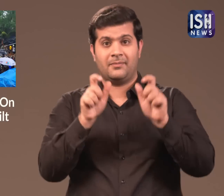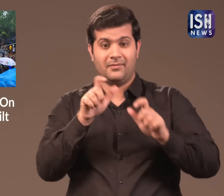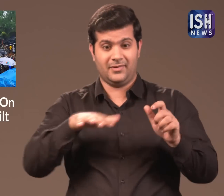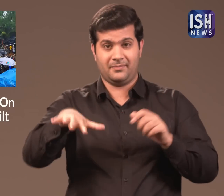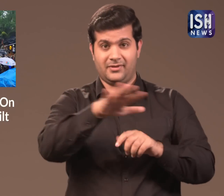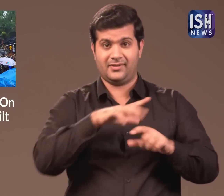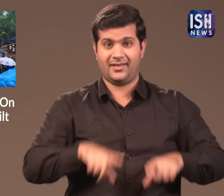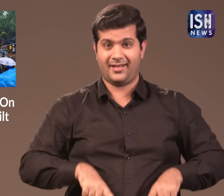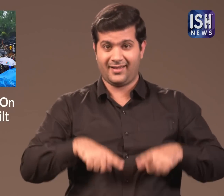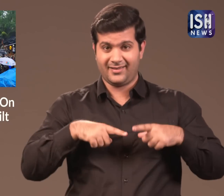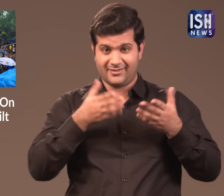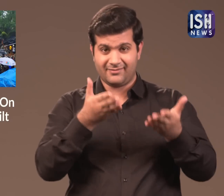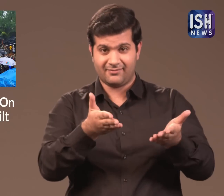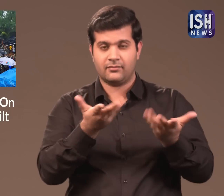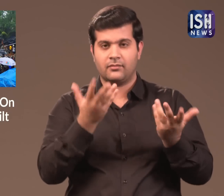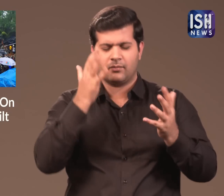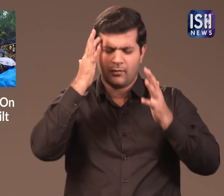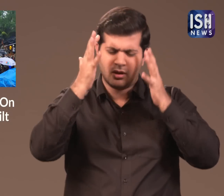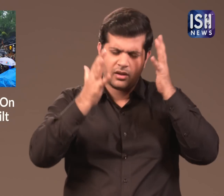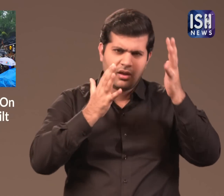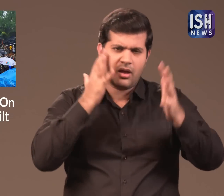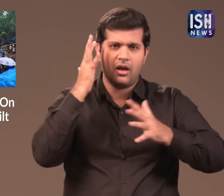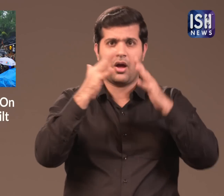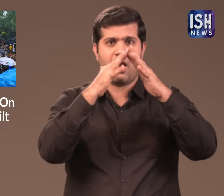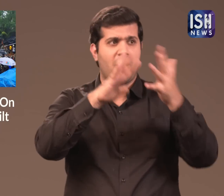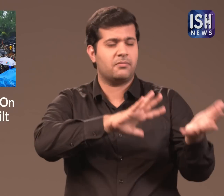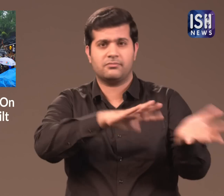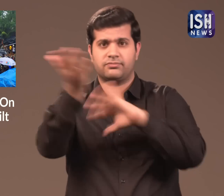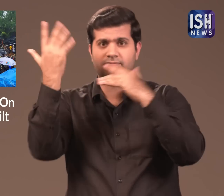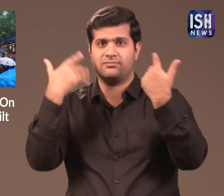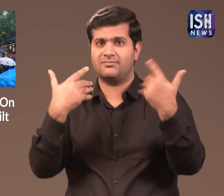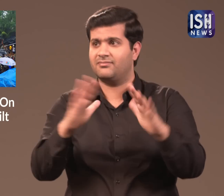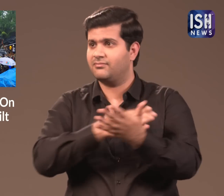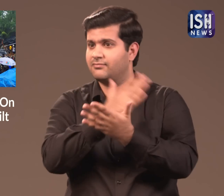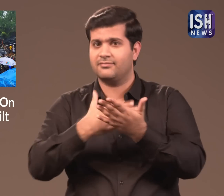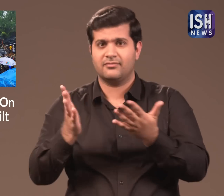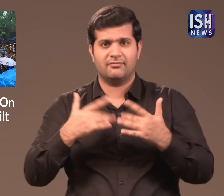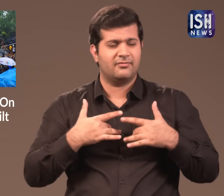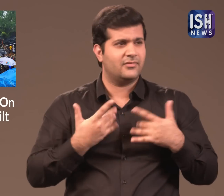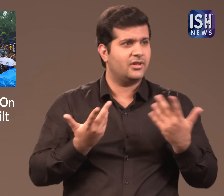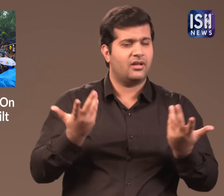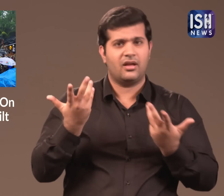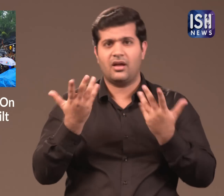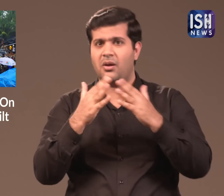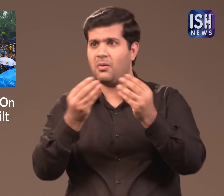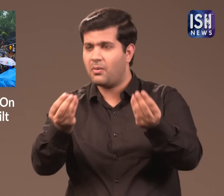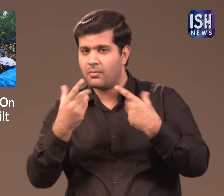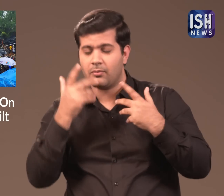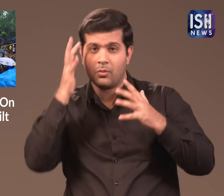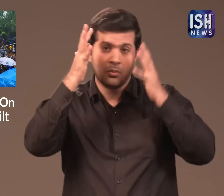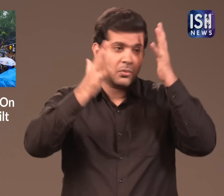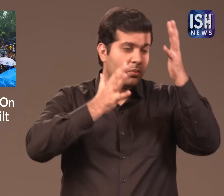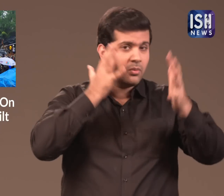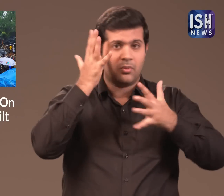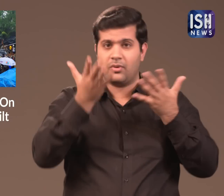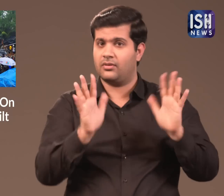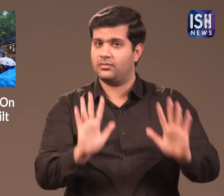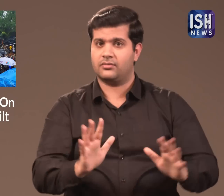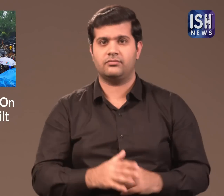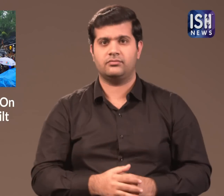All the residents of that area are worried as they have no homes now.